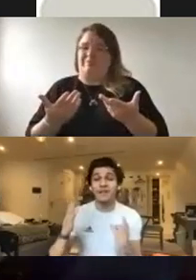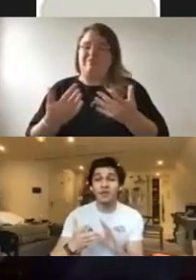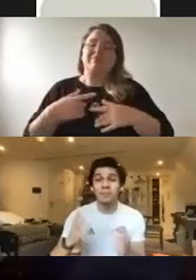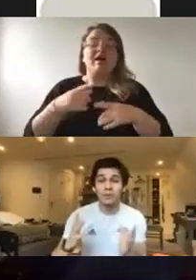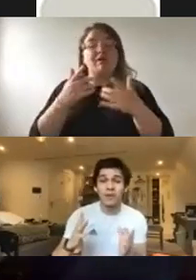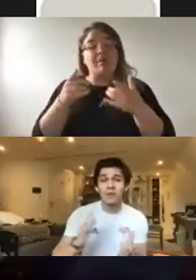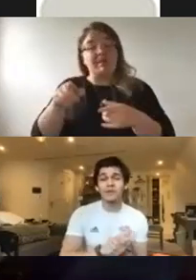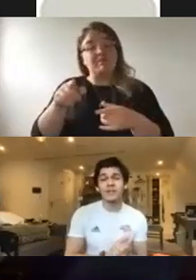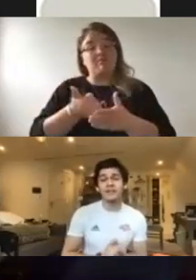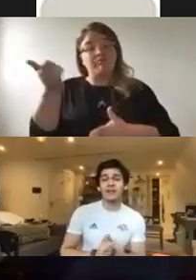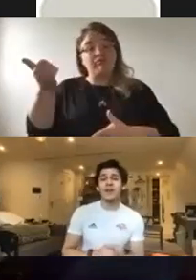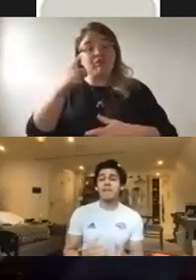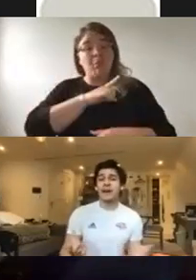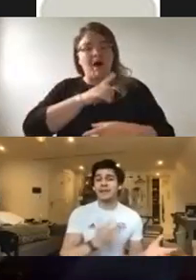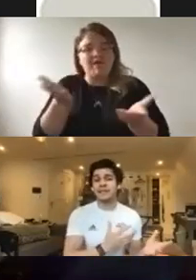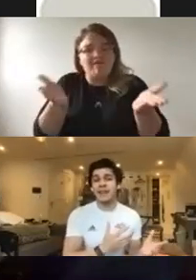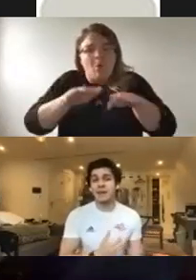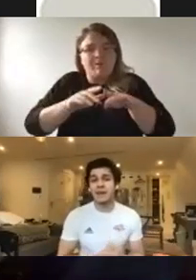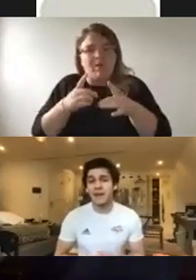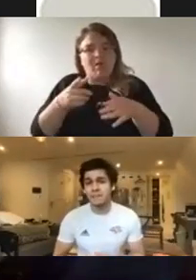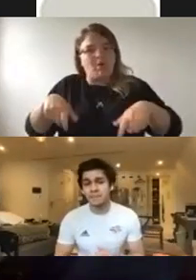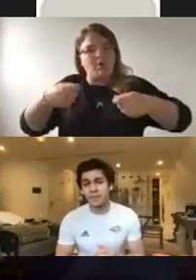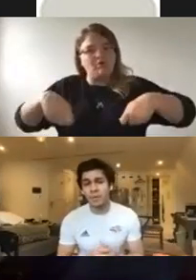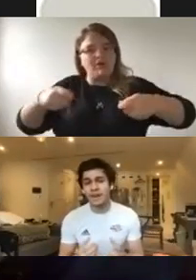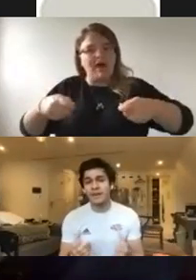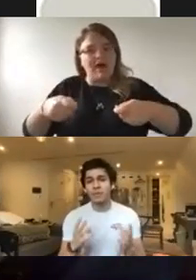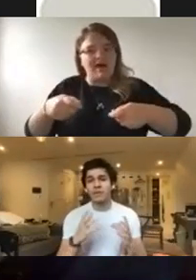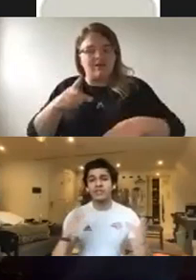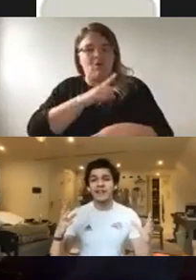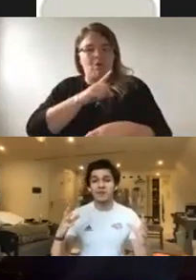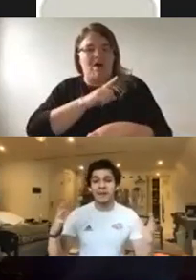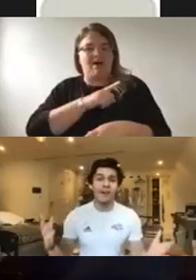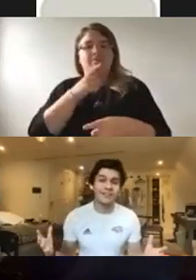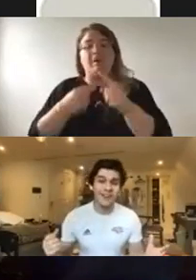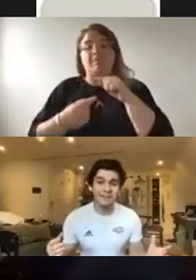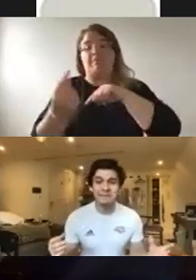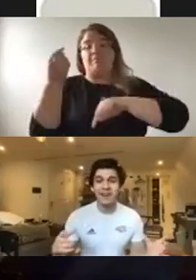a foldable wheelchair so back in the day when wheelchairs were a bit larger and maybe